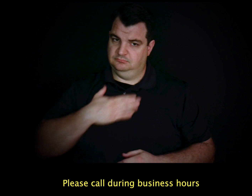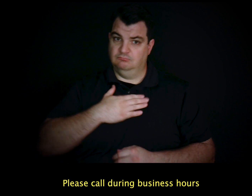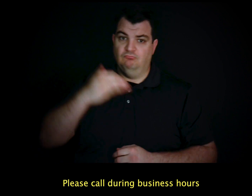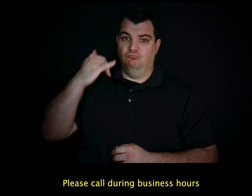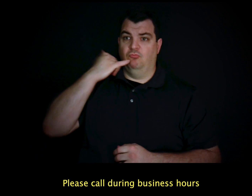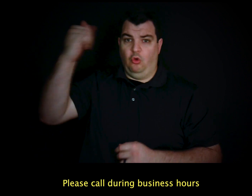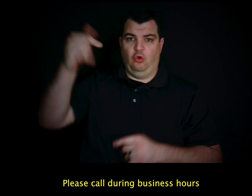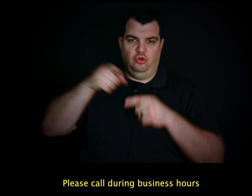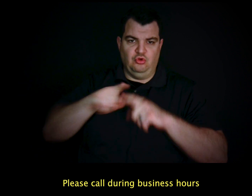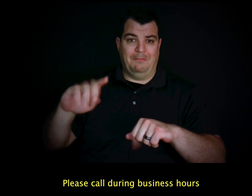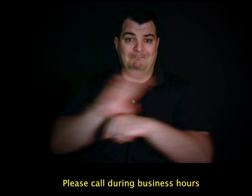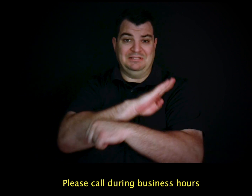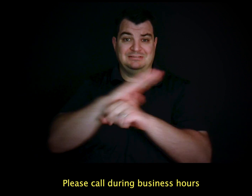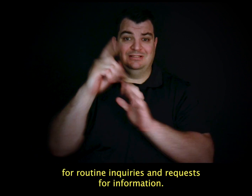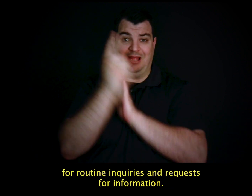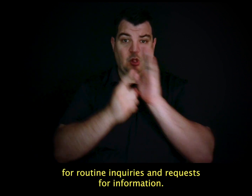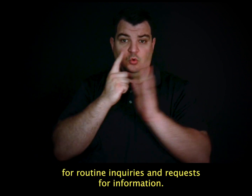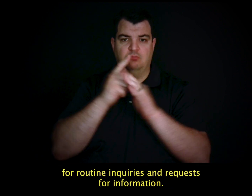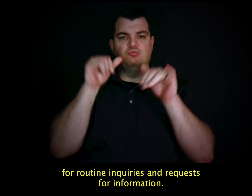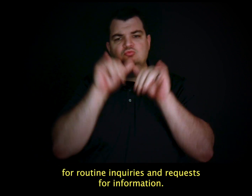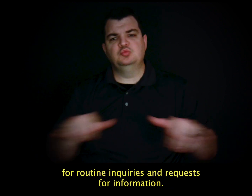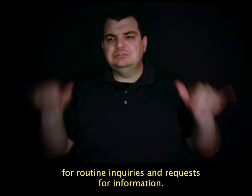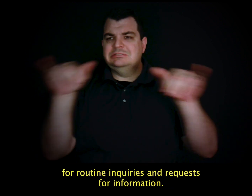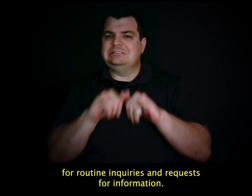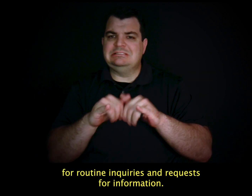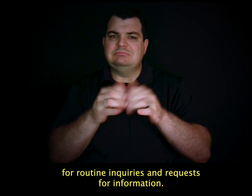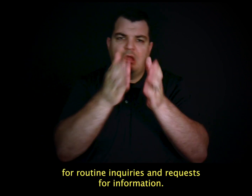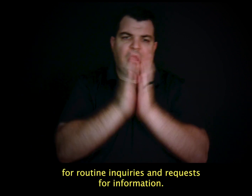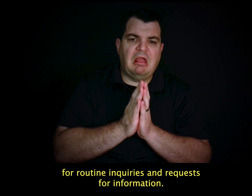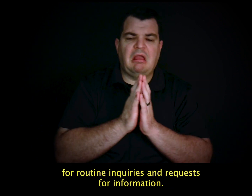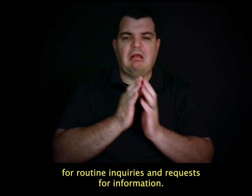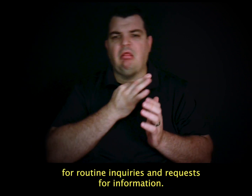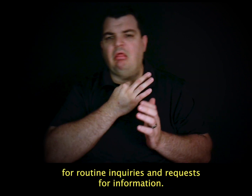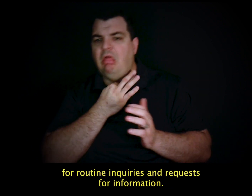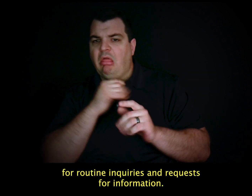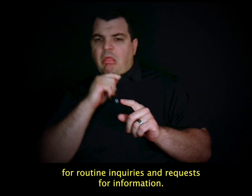Please call during business hours for routine inquiries and requests for information.